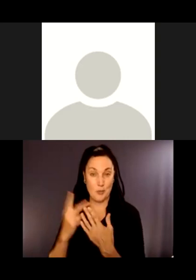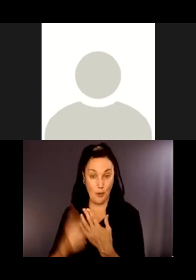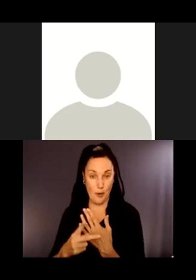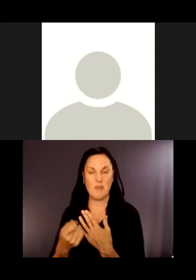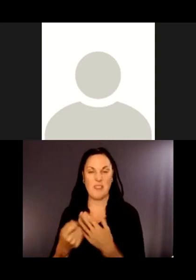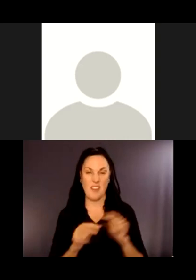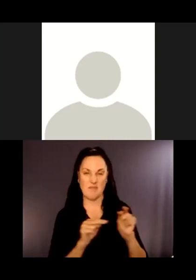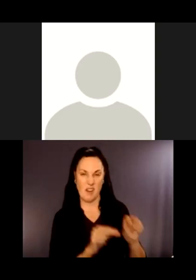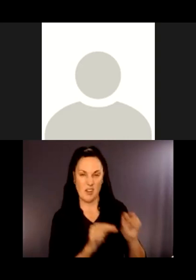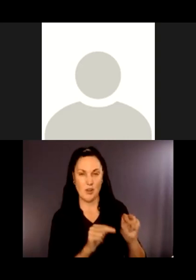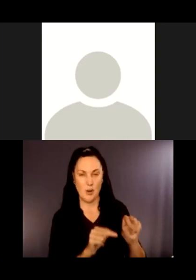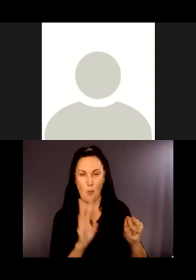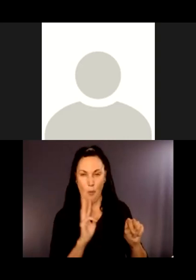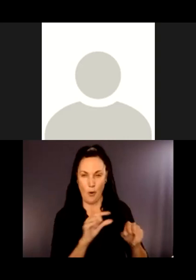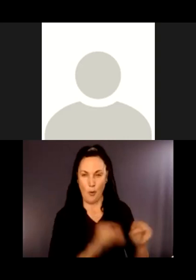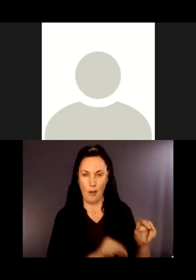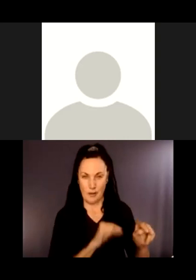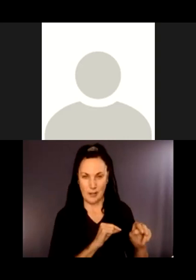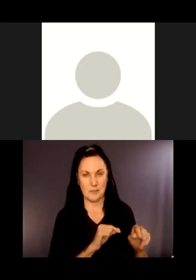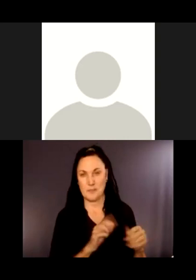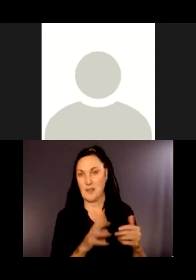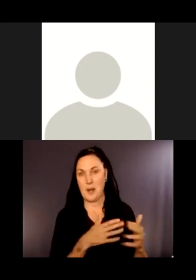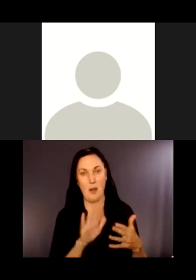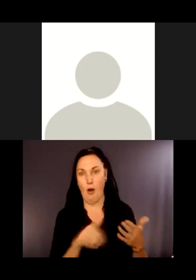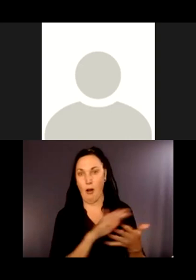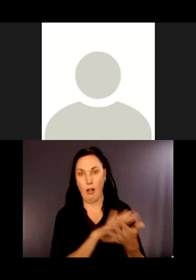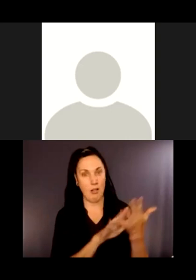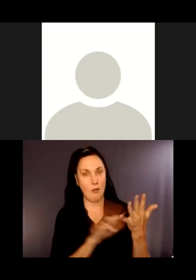Watershed intern program. So that's super helpful. It's a really, really rich area.